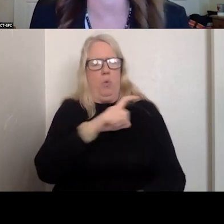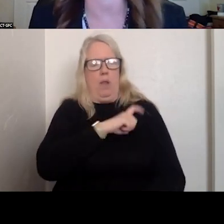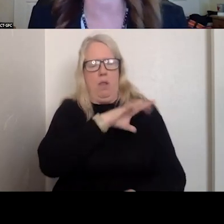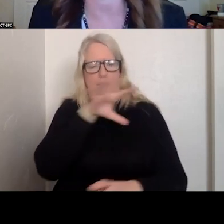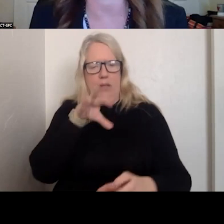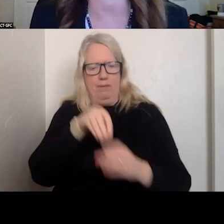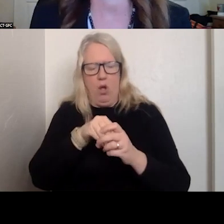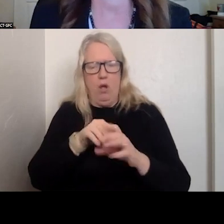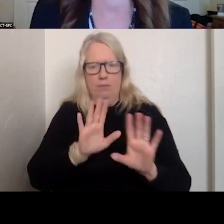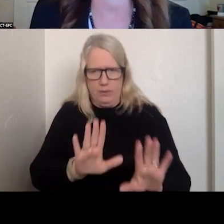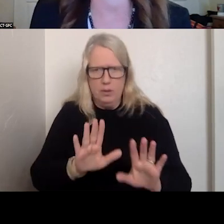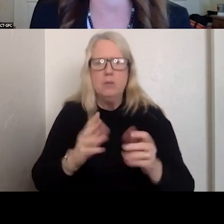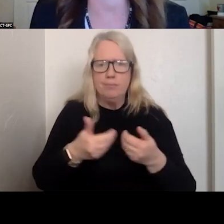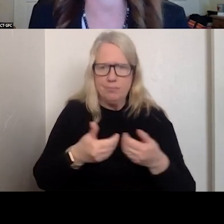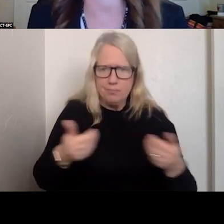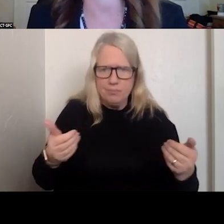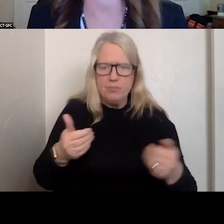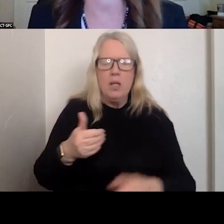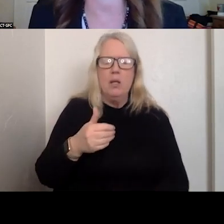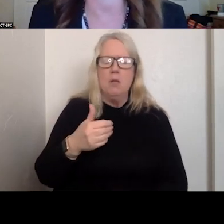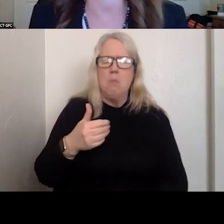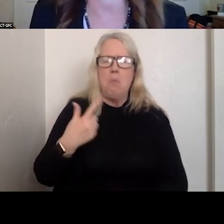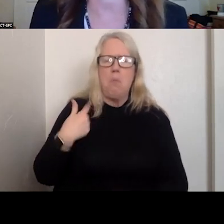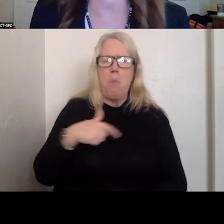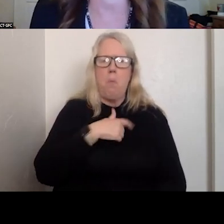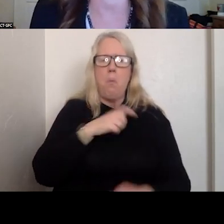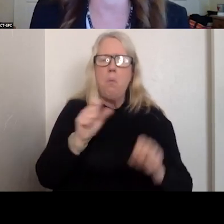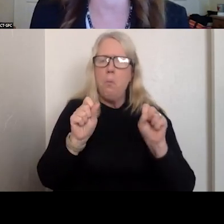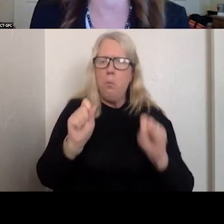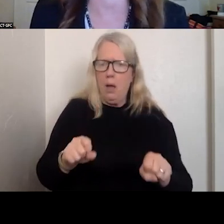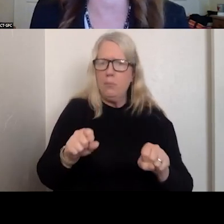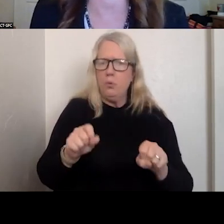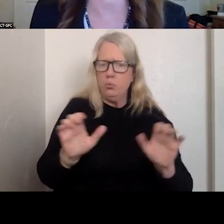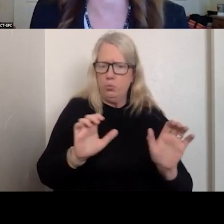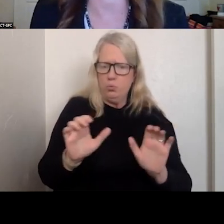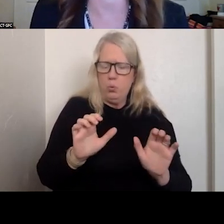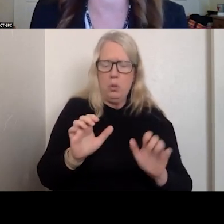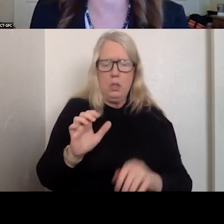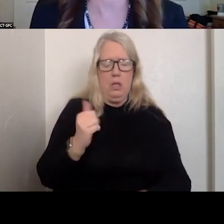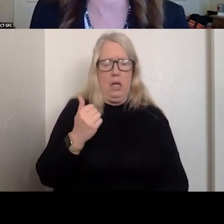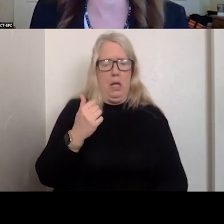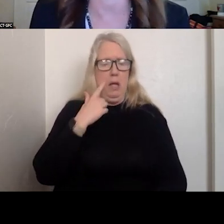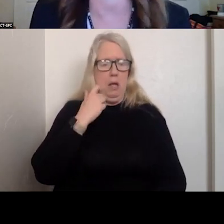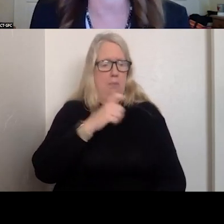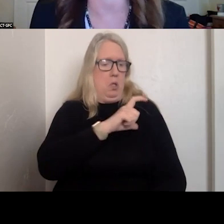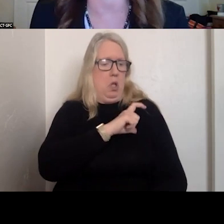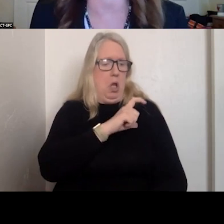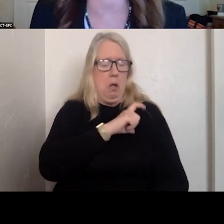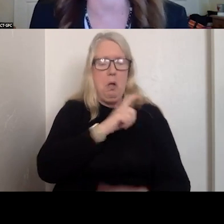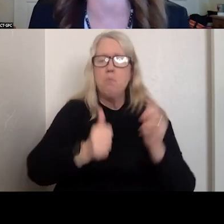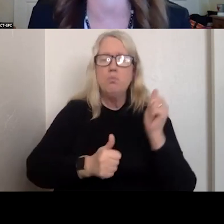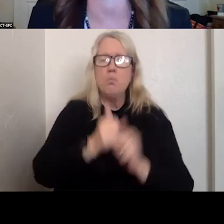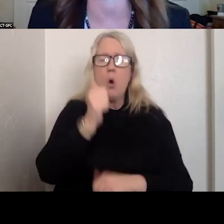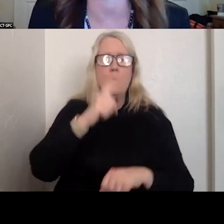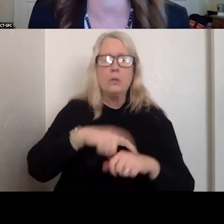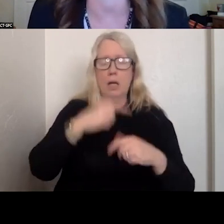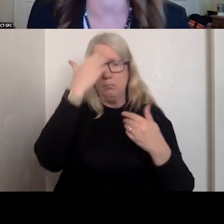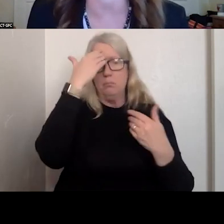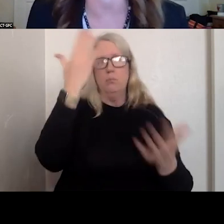FOR THE MOST PART, WE ARE ABLE TO DO THAT. LAW ENFORCEMENT, MOST OF THE TIME, DOES NOT EVEN KNOW THAT MOBILE CRISIS HAS GONE OUT.